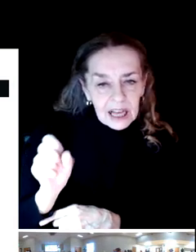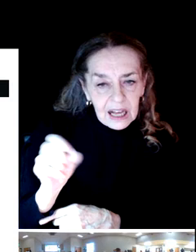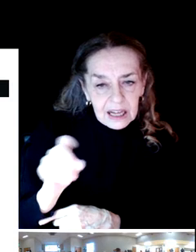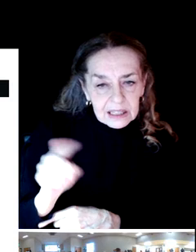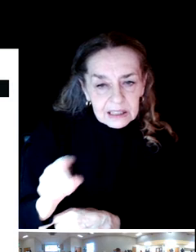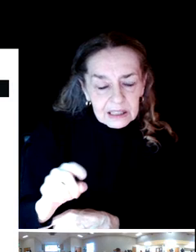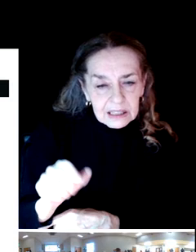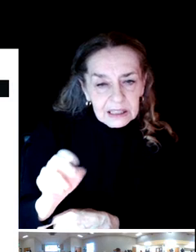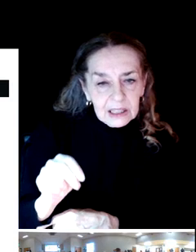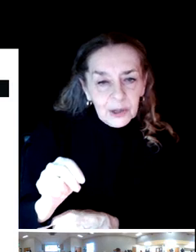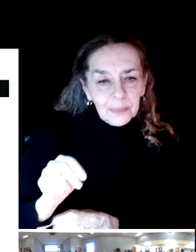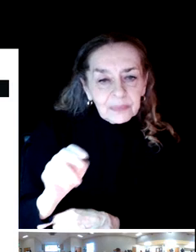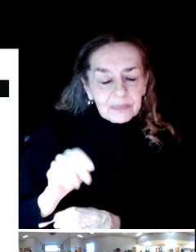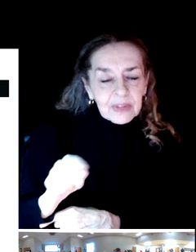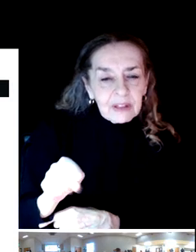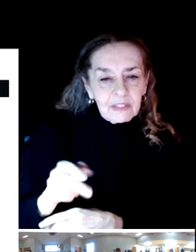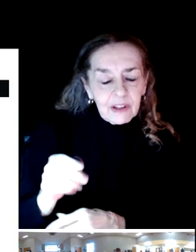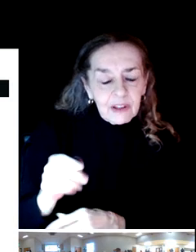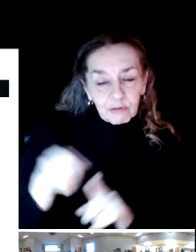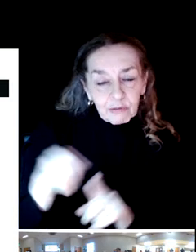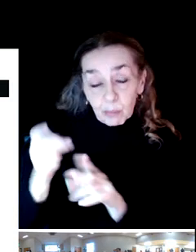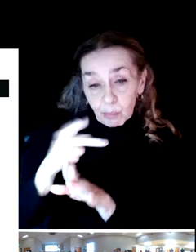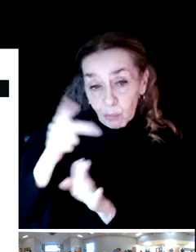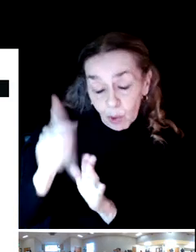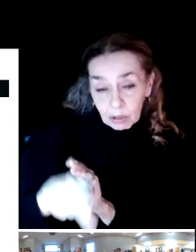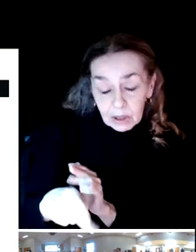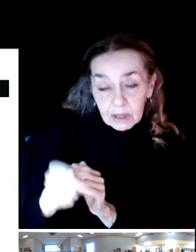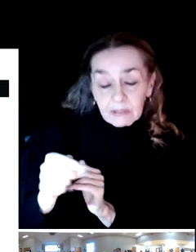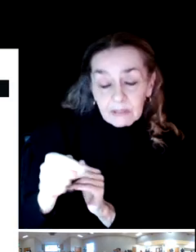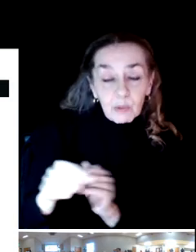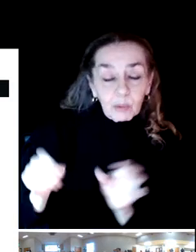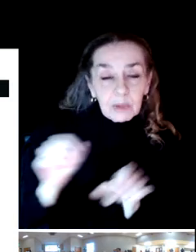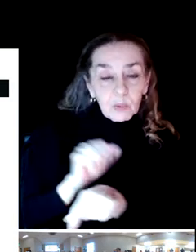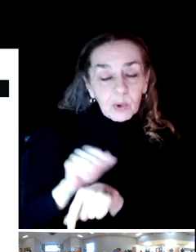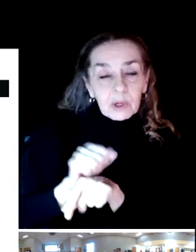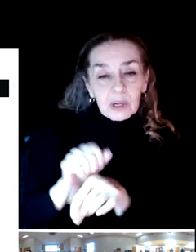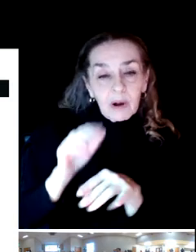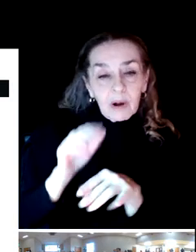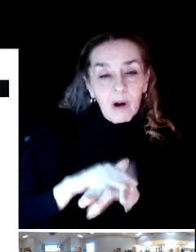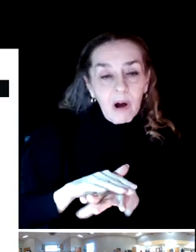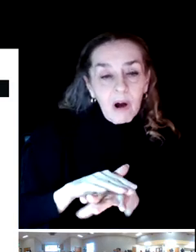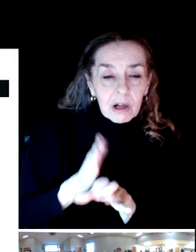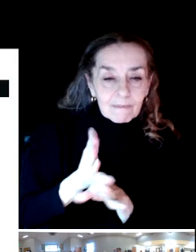helping us, they're out of Portland, and they'll be specializing in really taking a deep dive